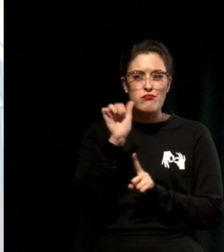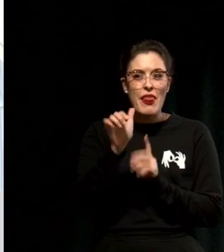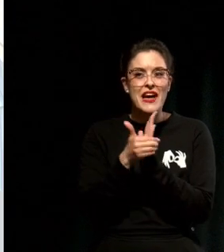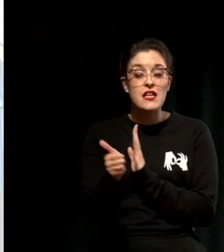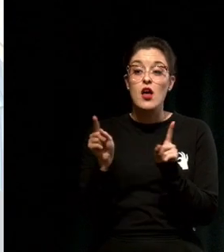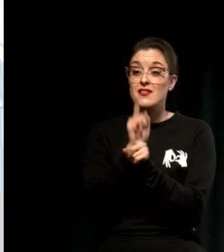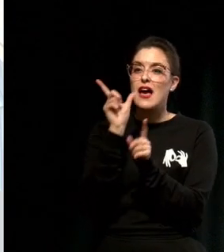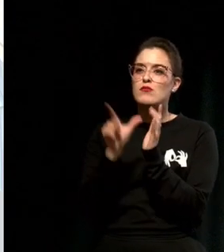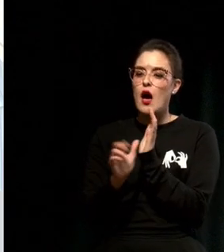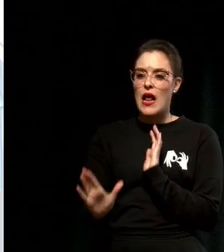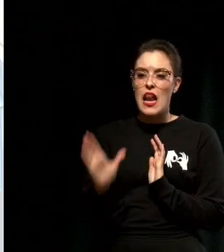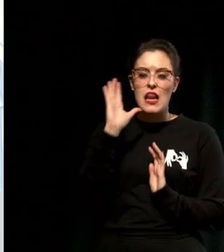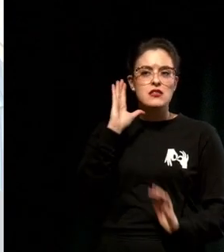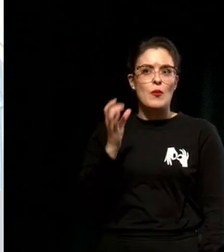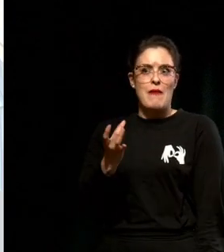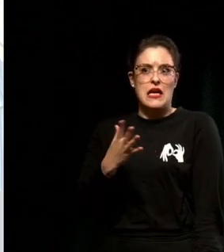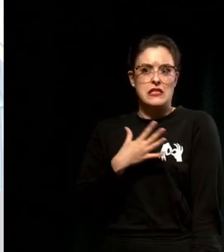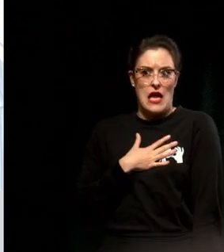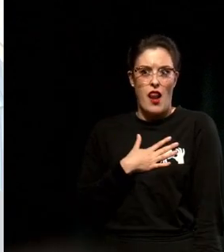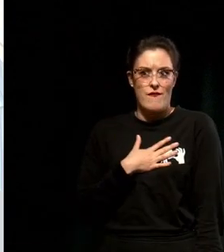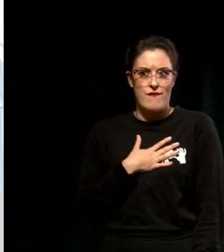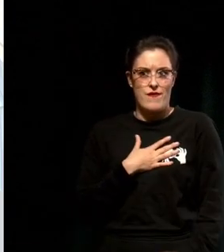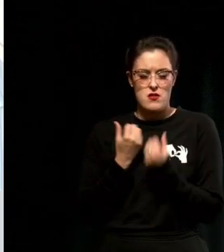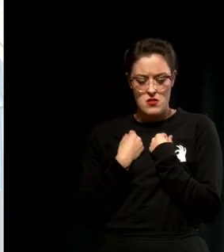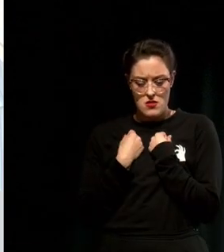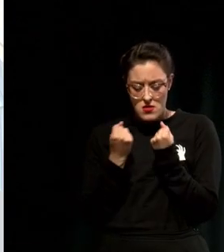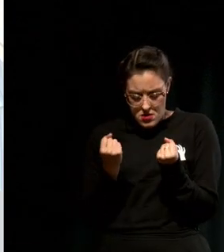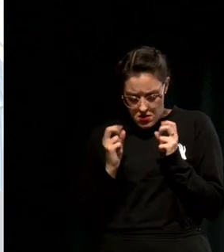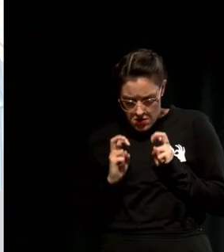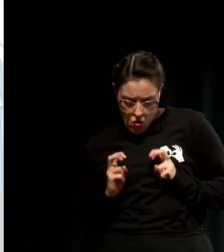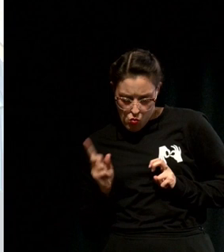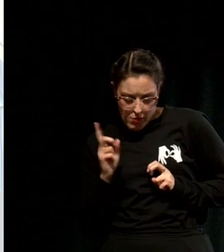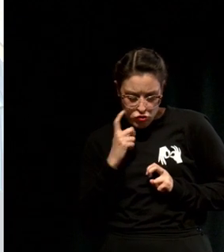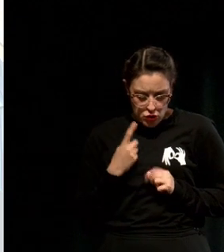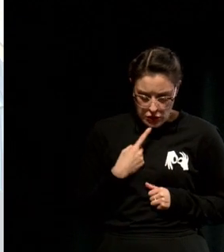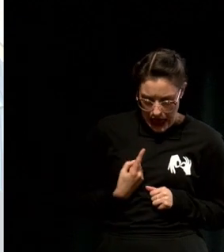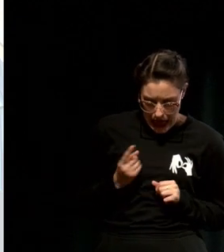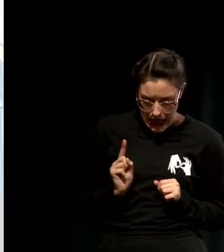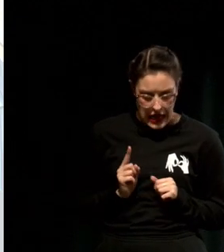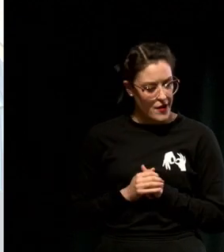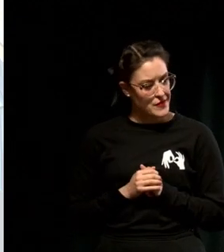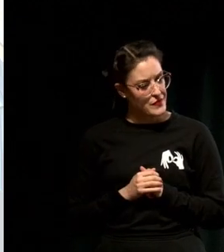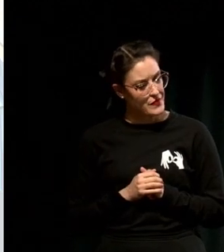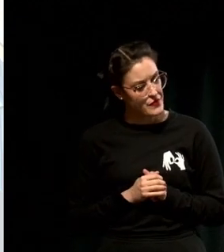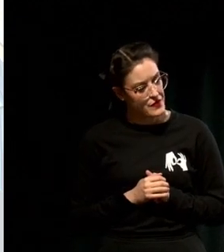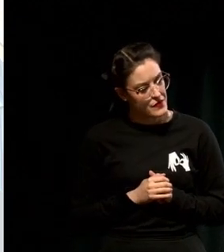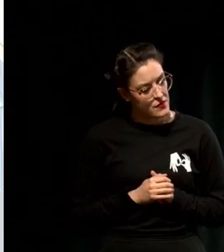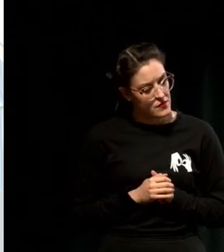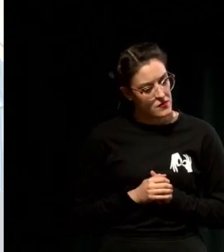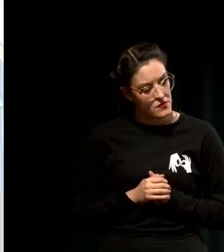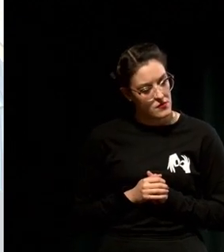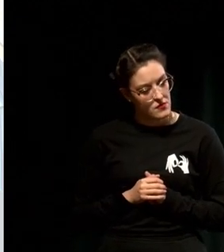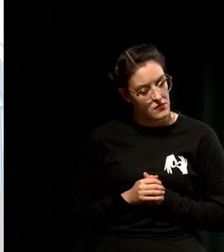to yourself, it's accepting and giving appreciation that is specific and sincere, we know how